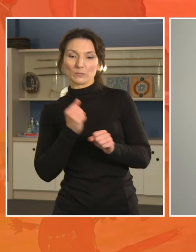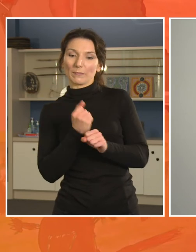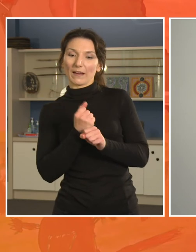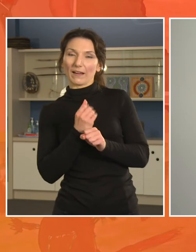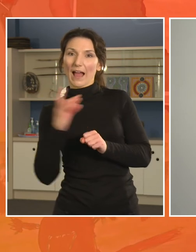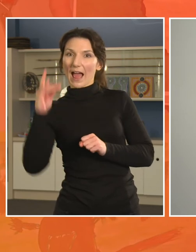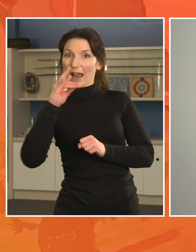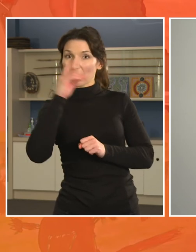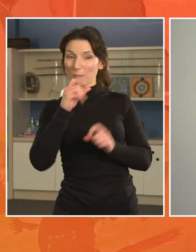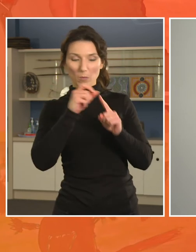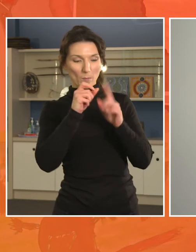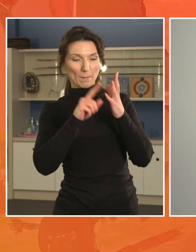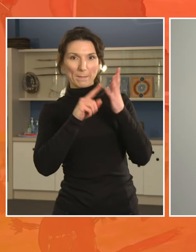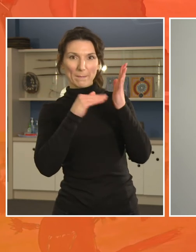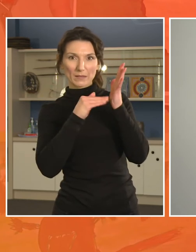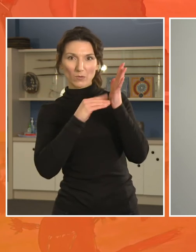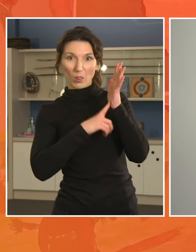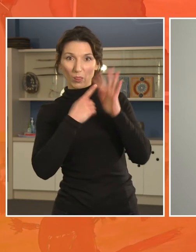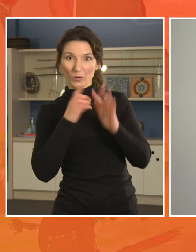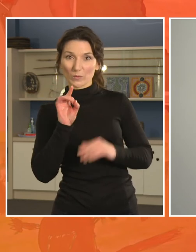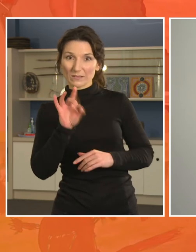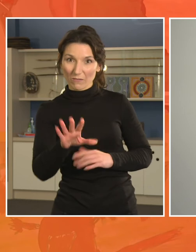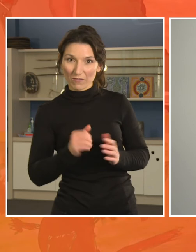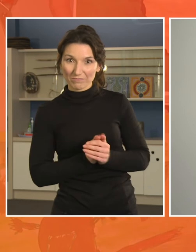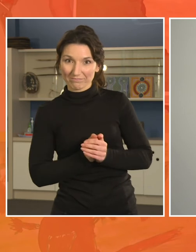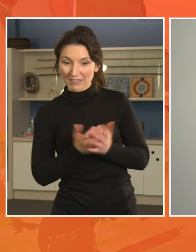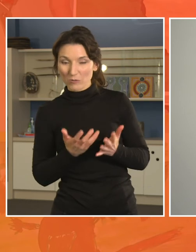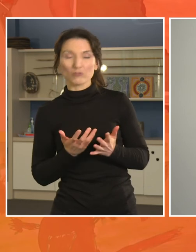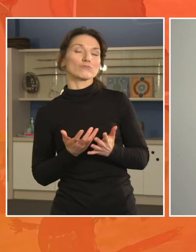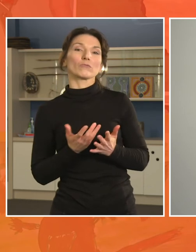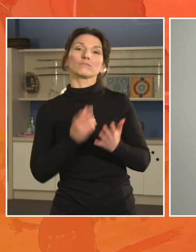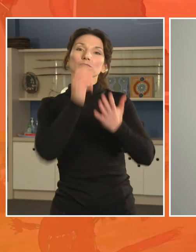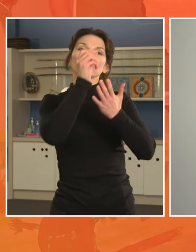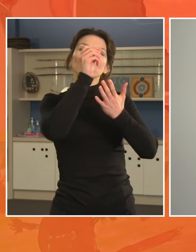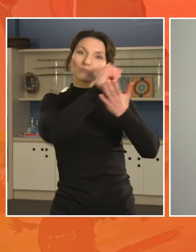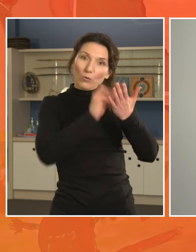puzzle at home. What you need to do is to draw or paint your own favourite animal.